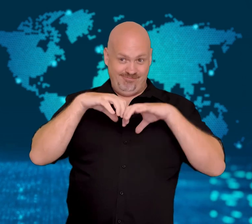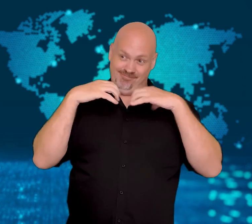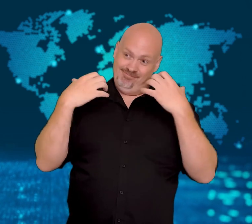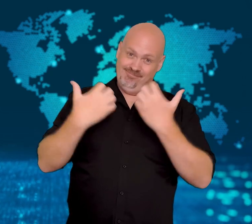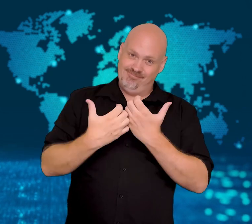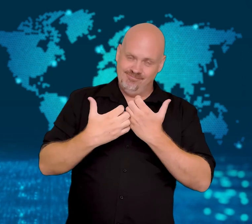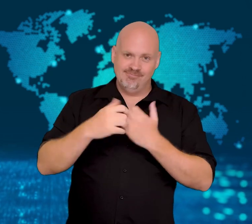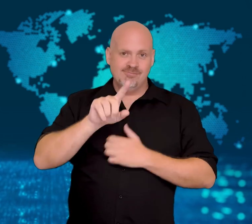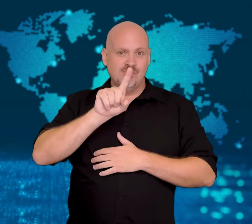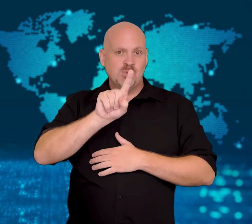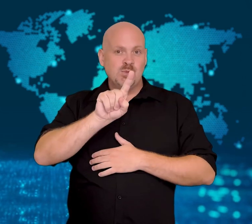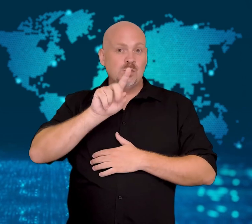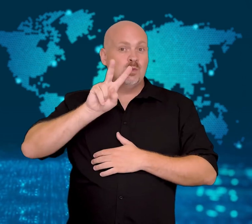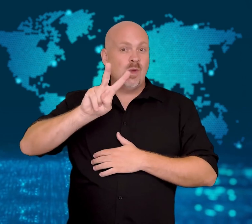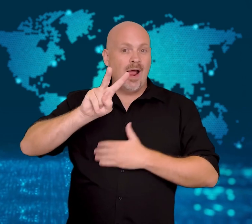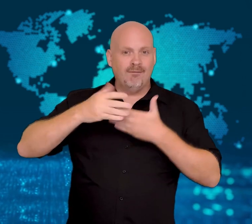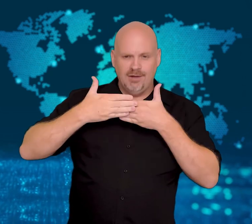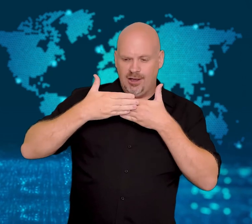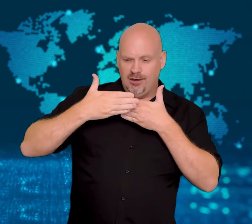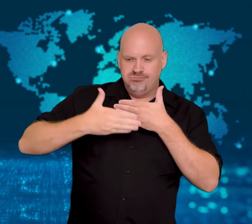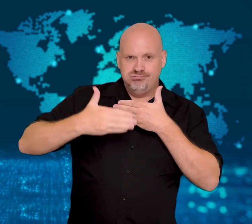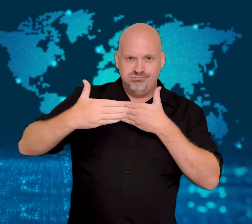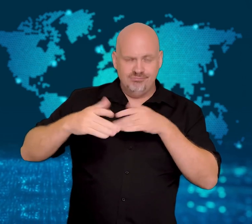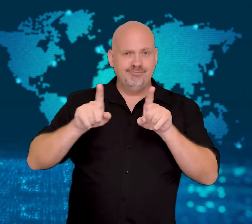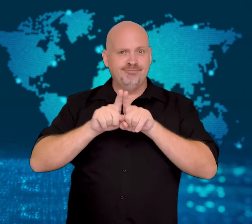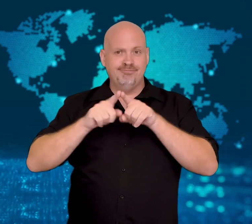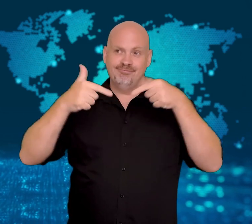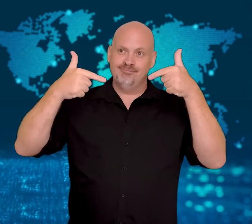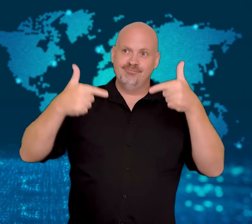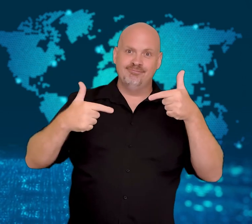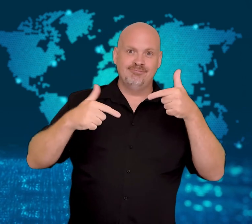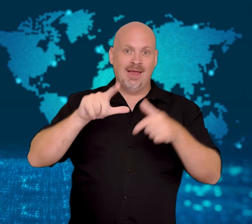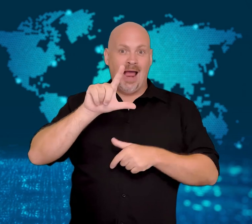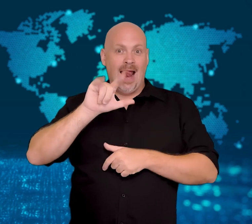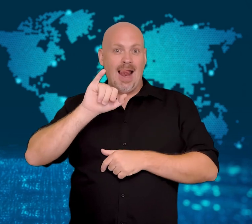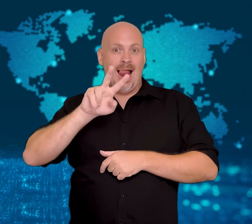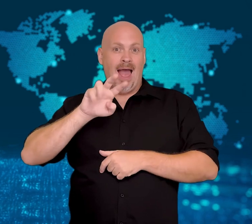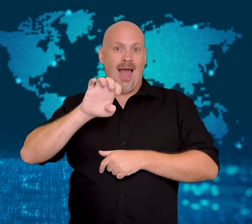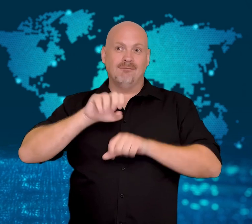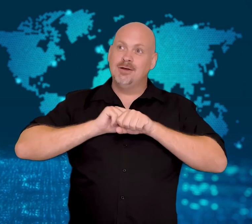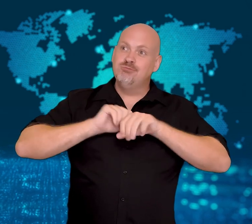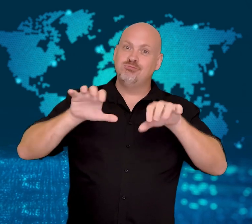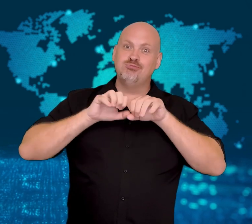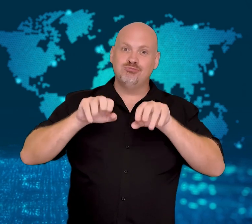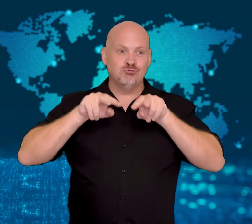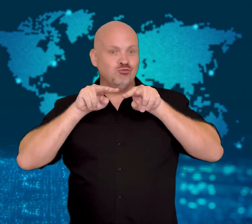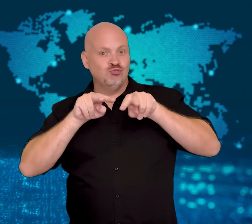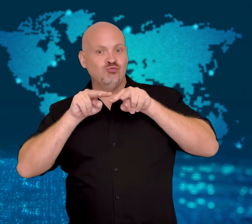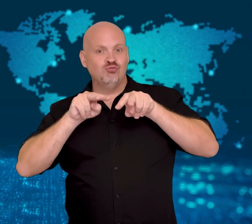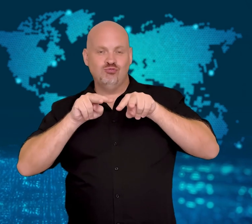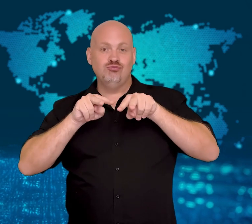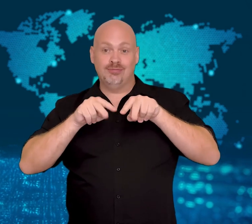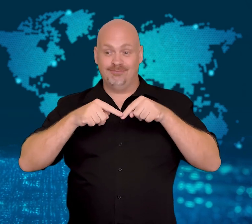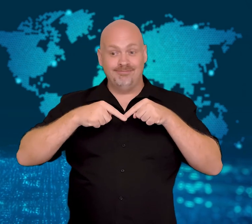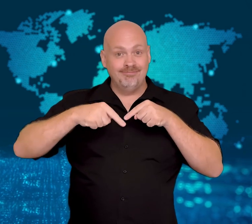The boy band planned on putting on a series of 12 shows at the venue,